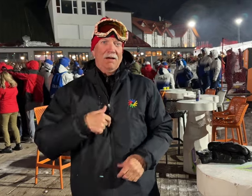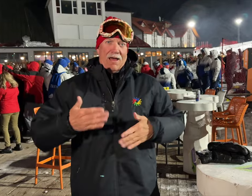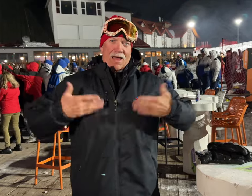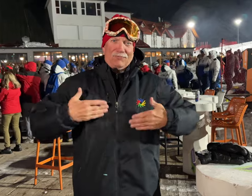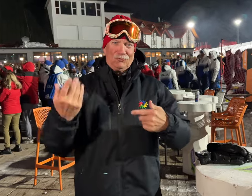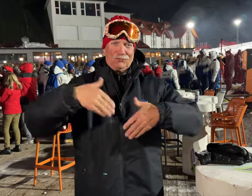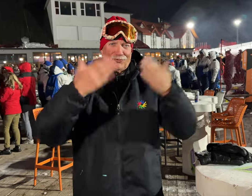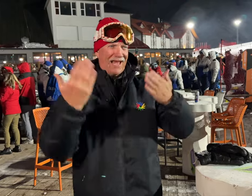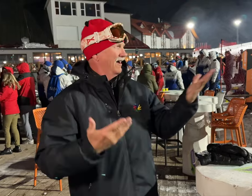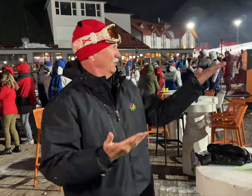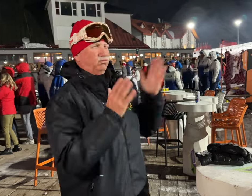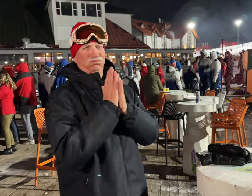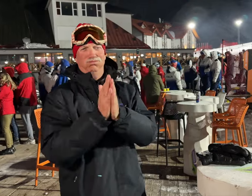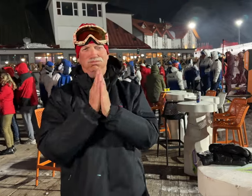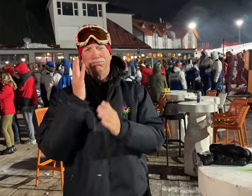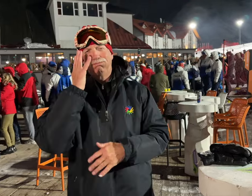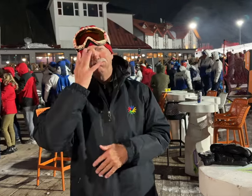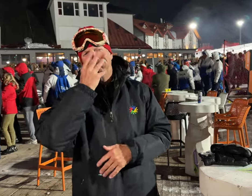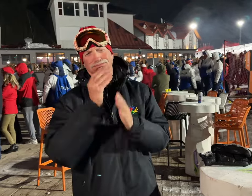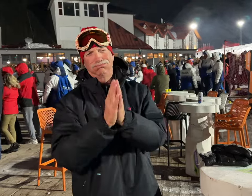It's beautiful here at night.